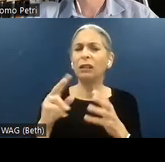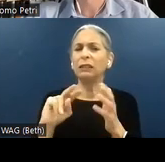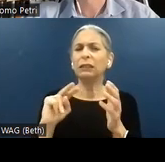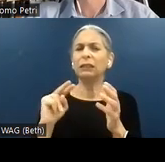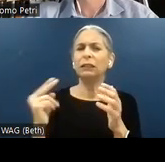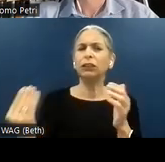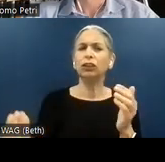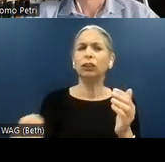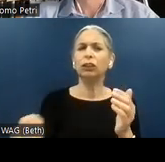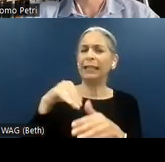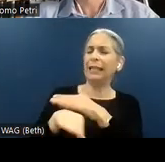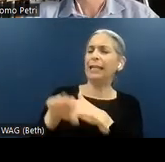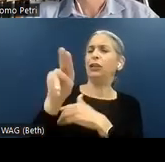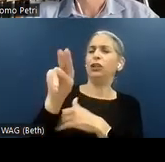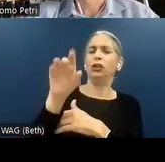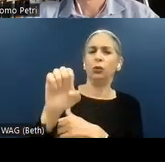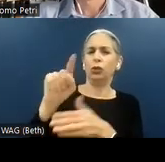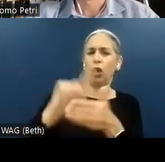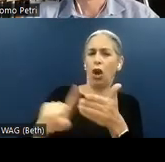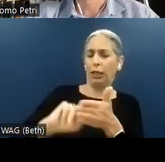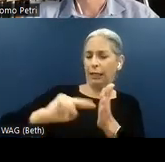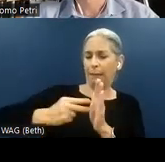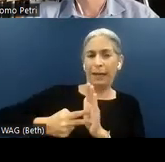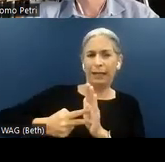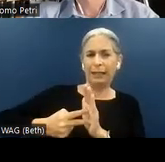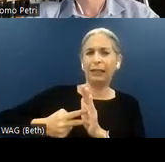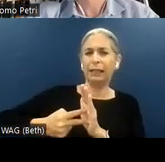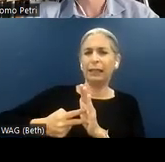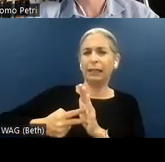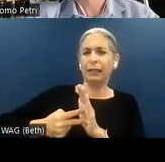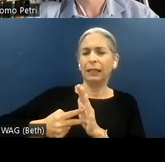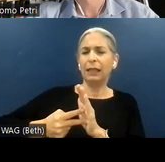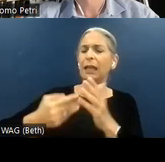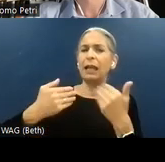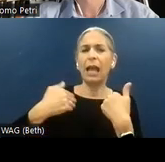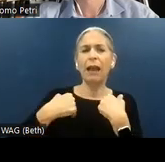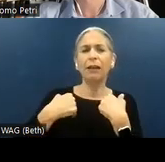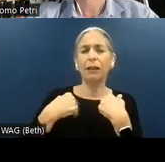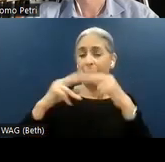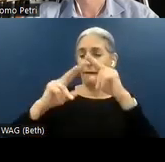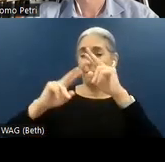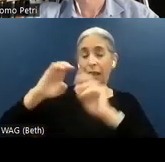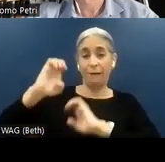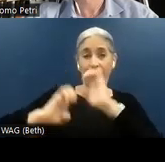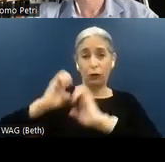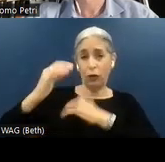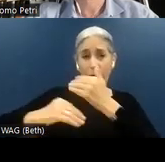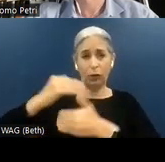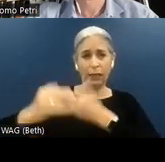audit mean? An in-use accessibility audit consists of an statement that uses a website